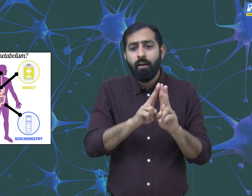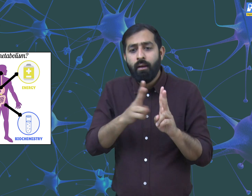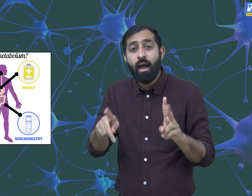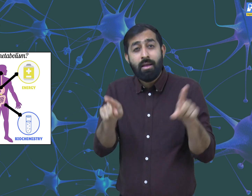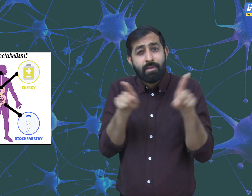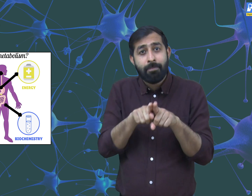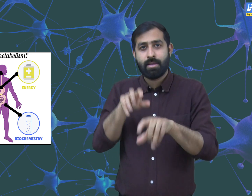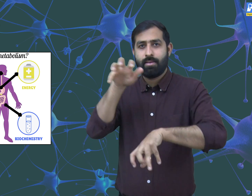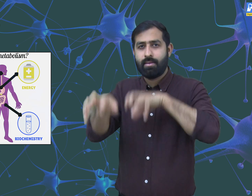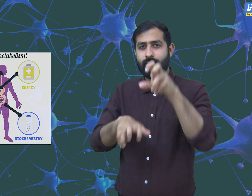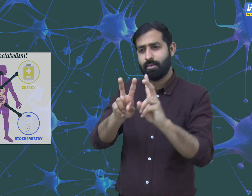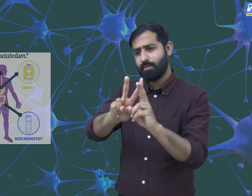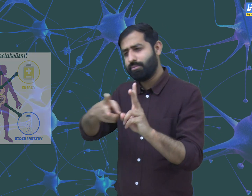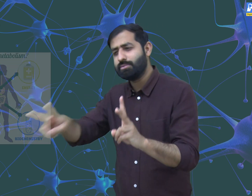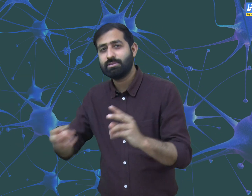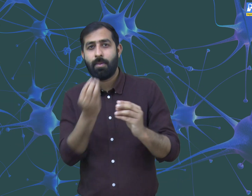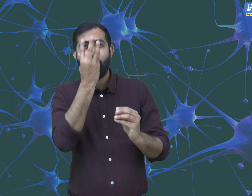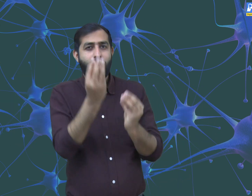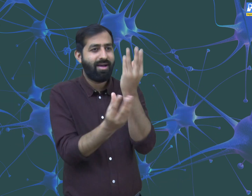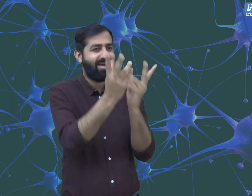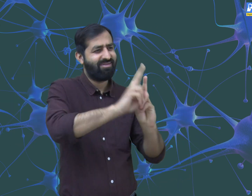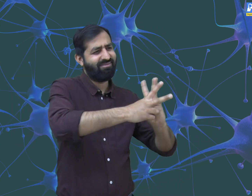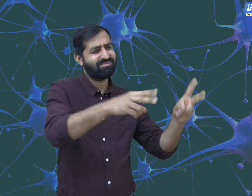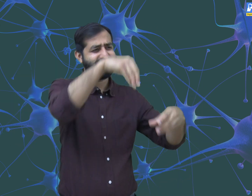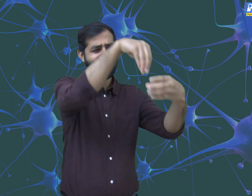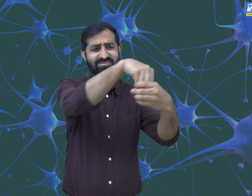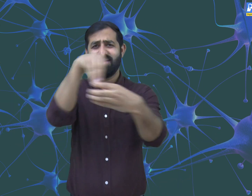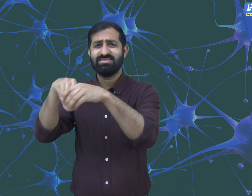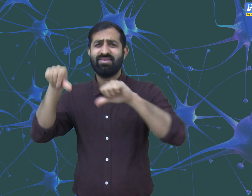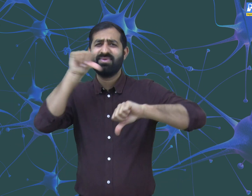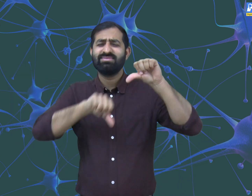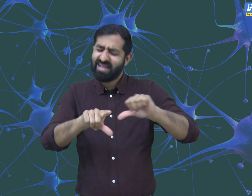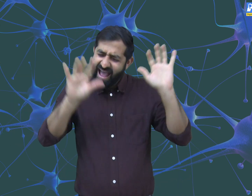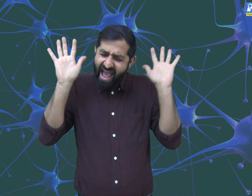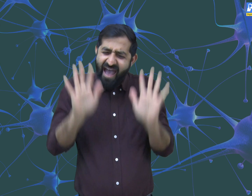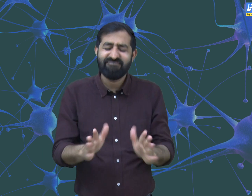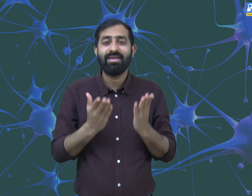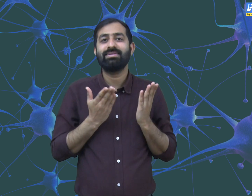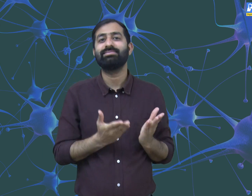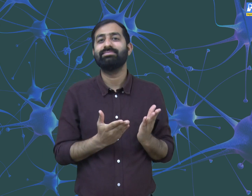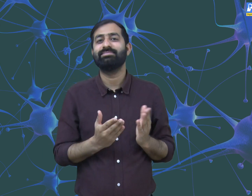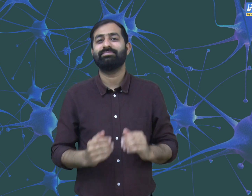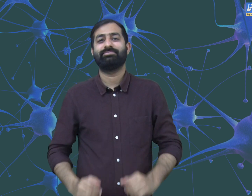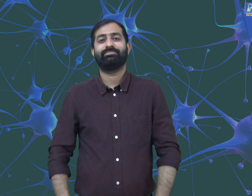that happens in the body. Similarly these chemical reactions also occur in plants and animals.